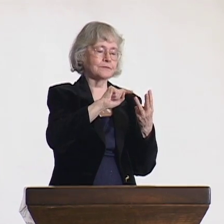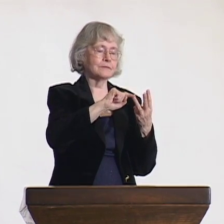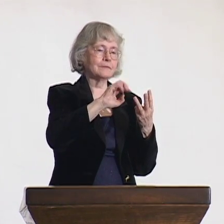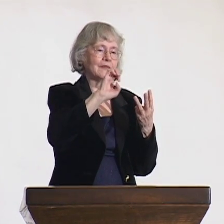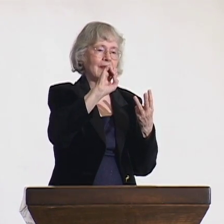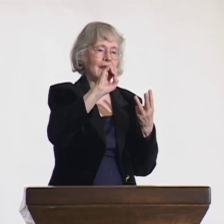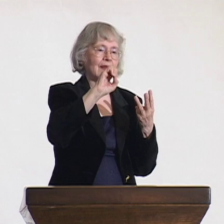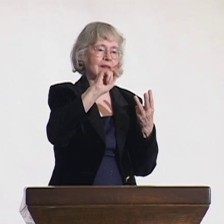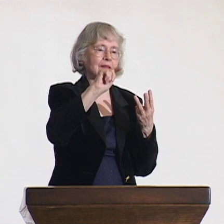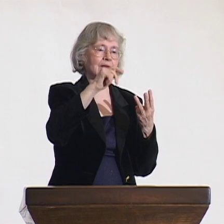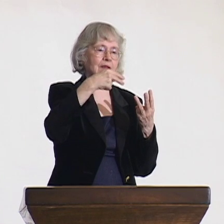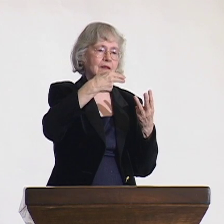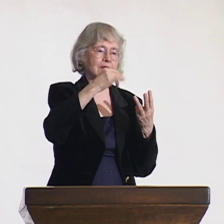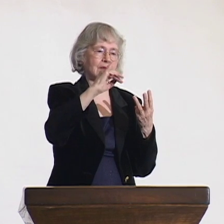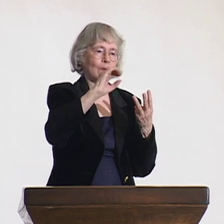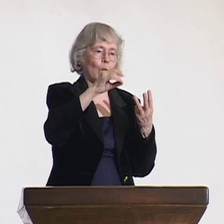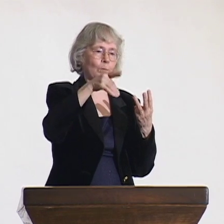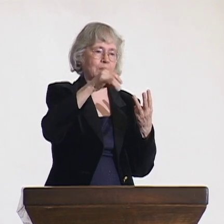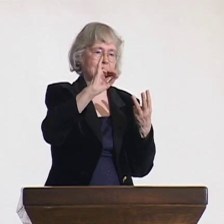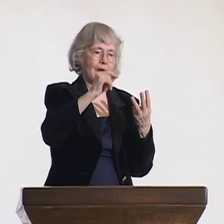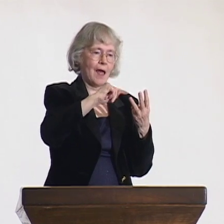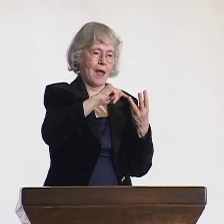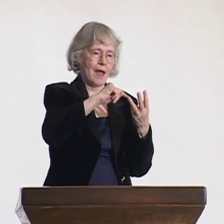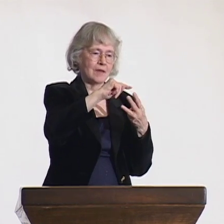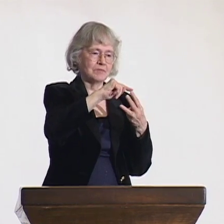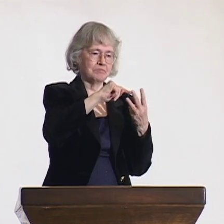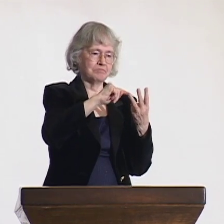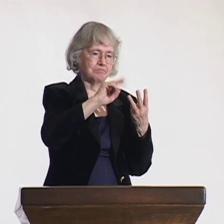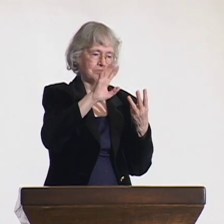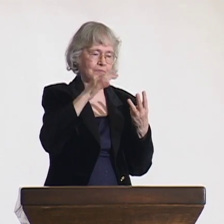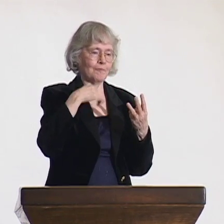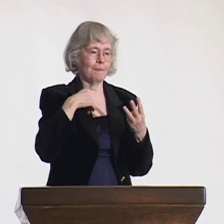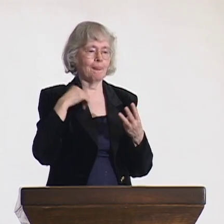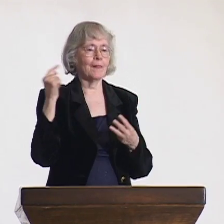Ethiopia and other places.